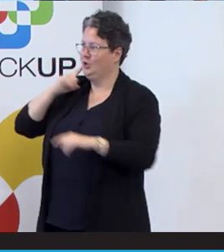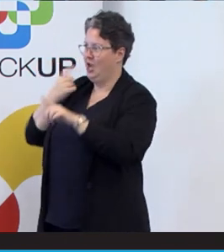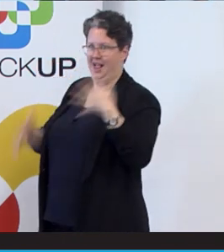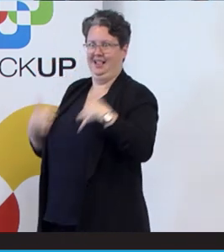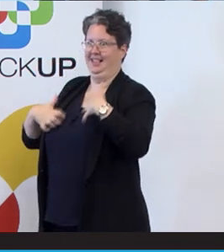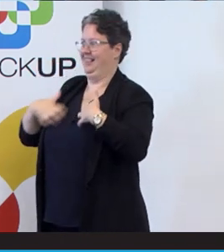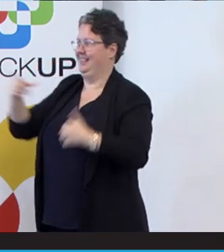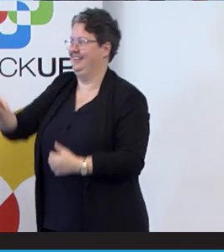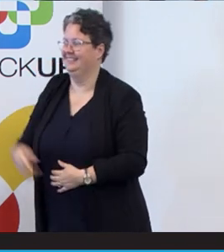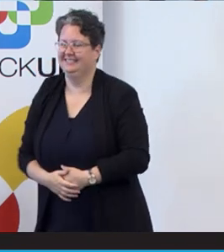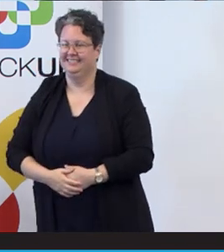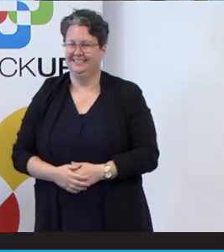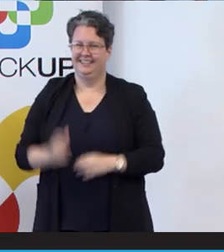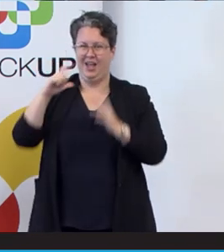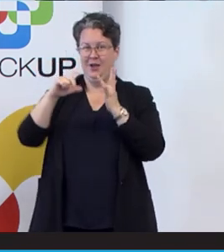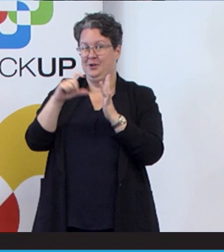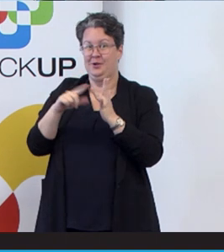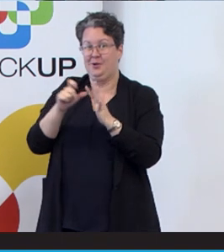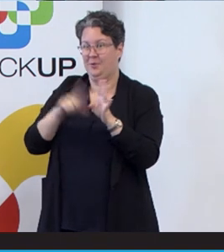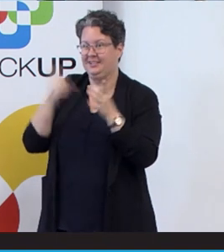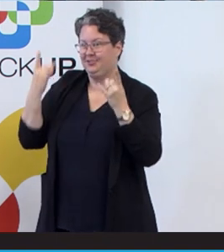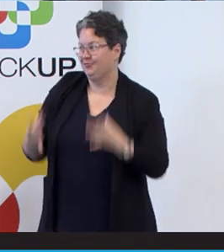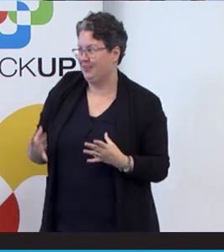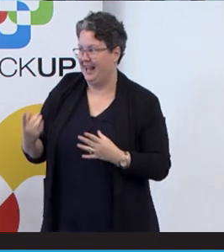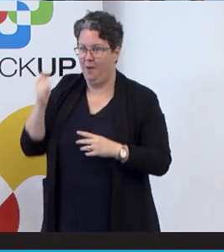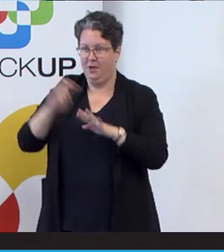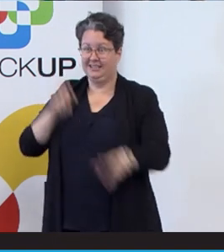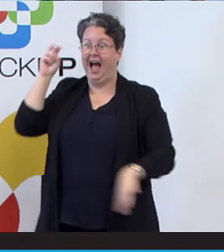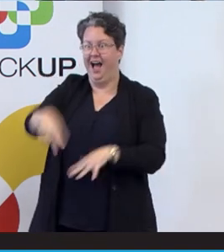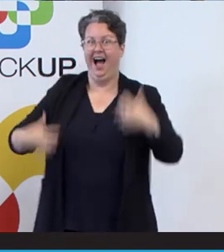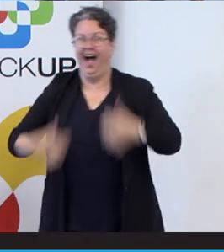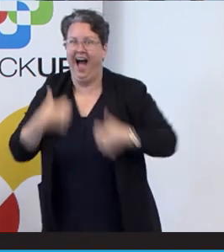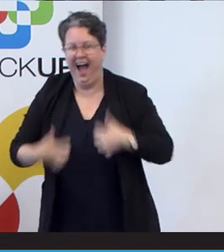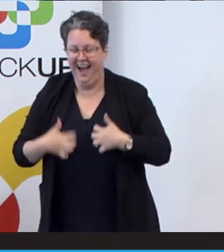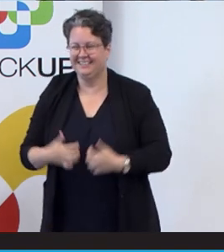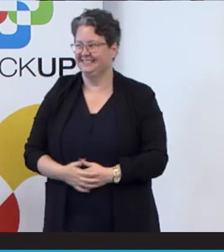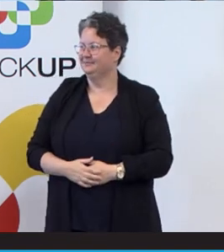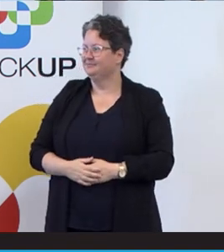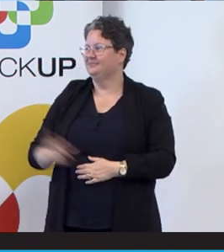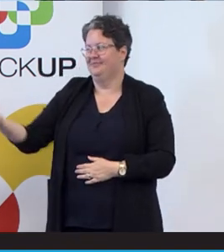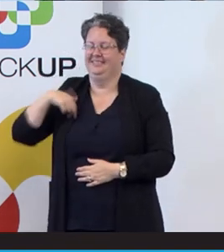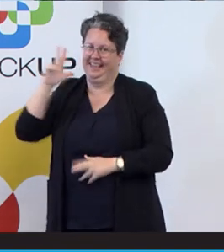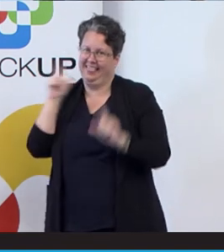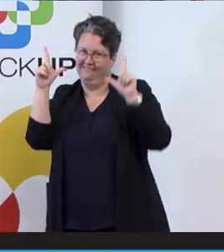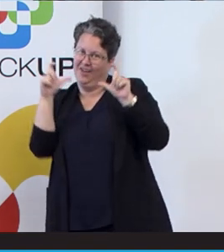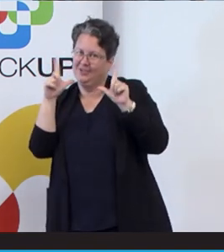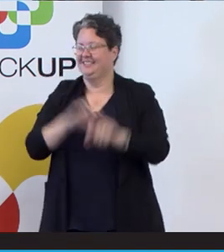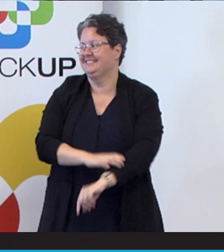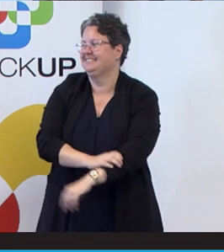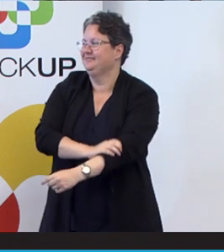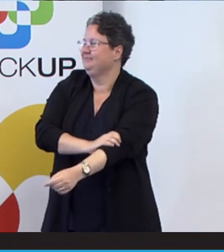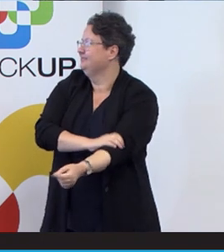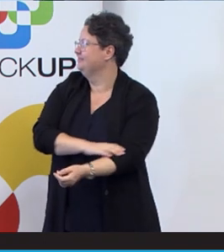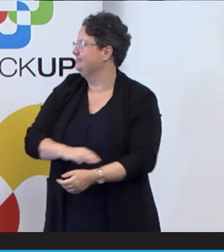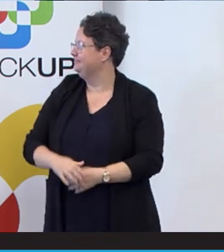Cody's Cody's ready. He really jumped out of his seat there, but. Yeah, so. Yeah, we'd love to. I